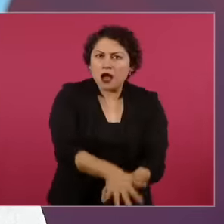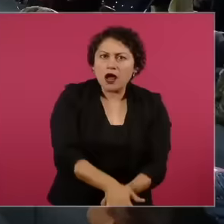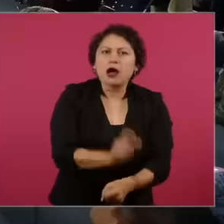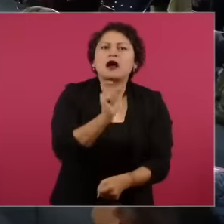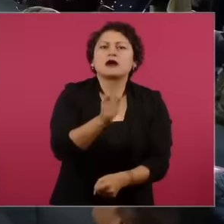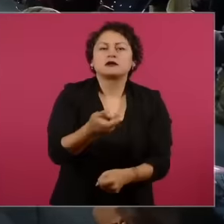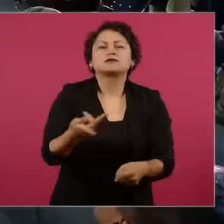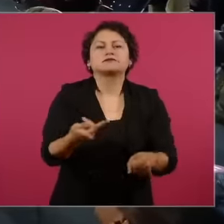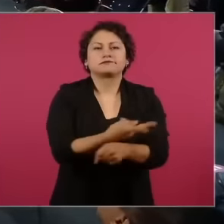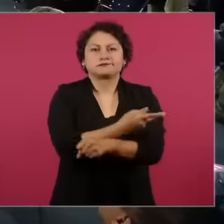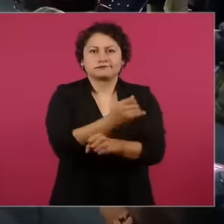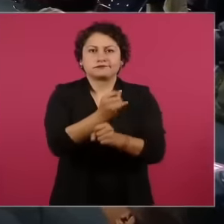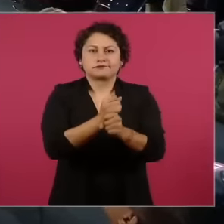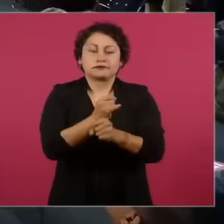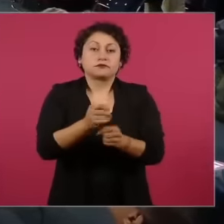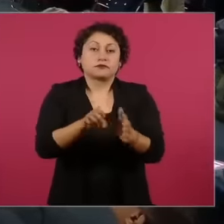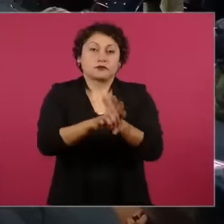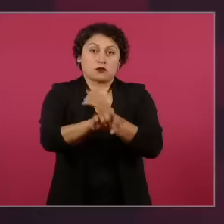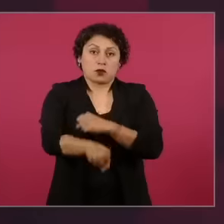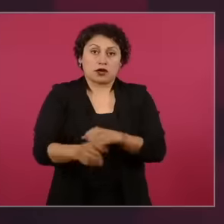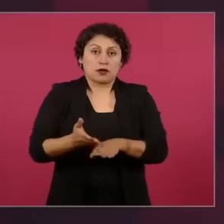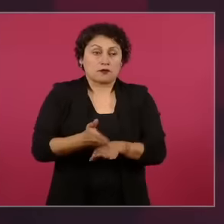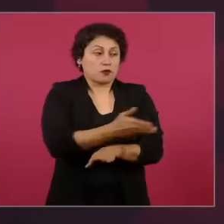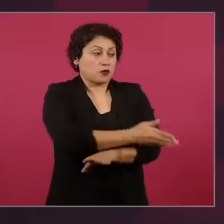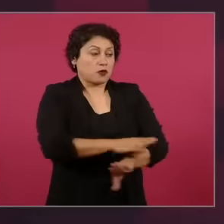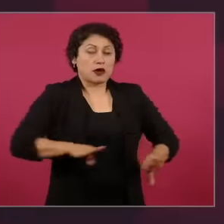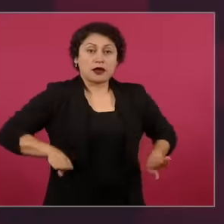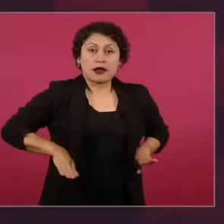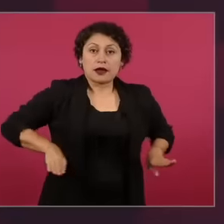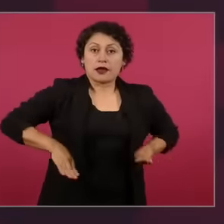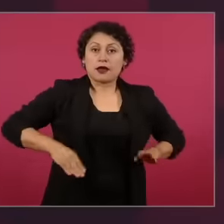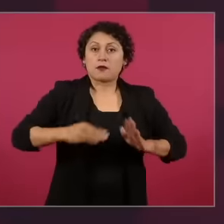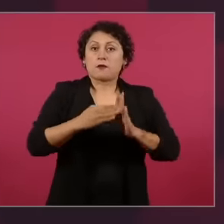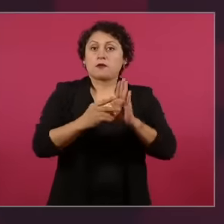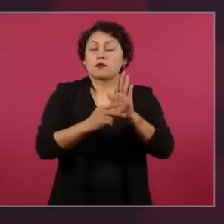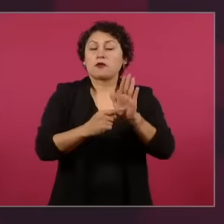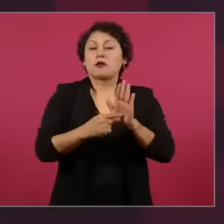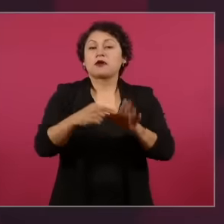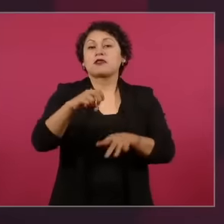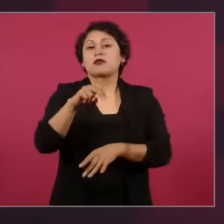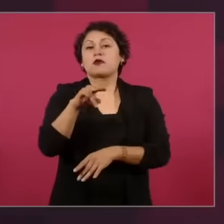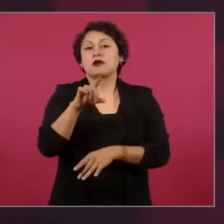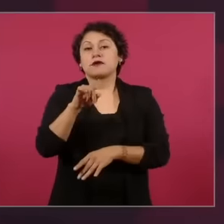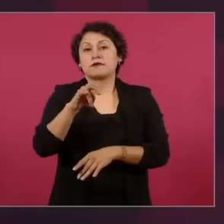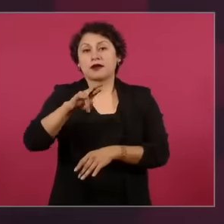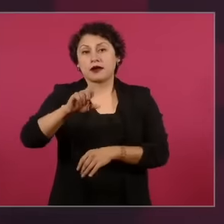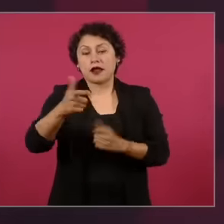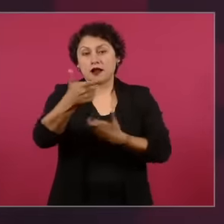by the neoliberal economic model, looting. of national assets by those of